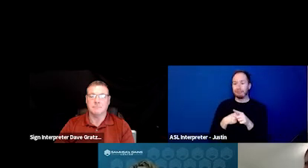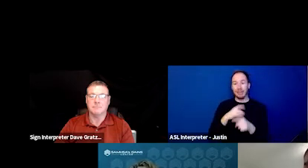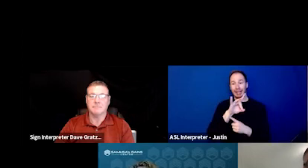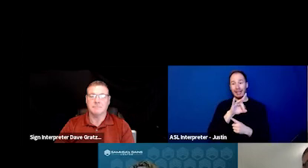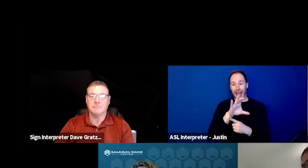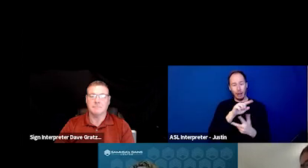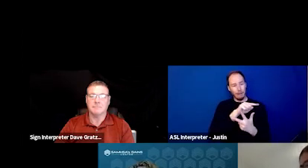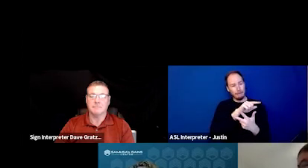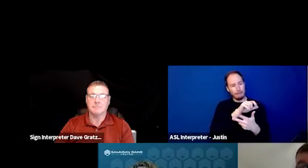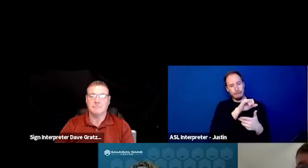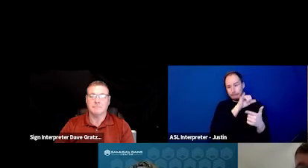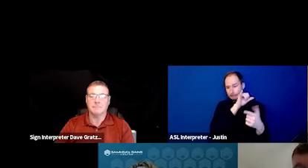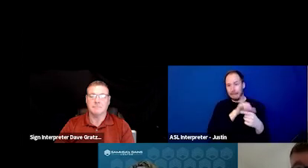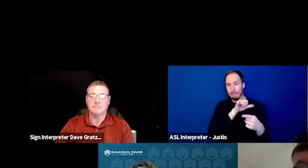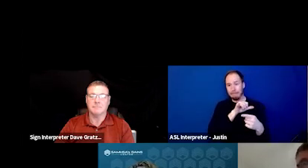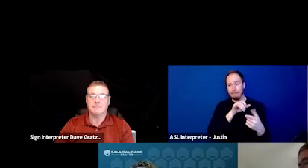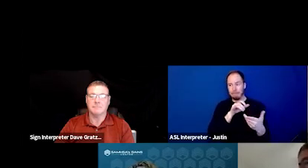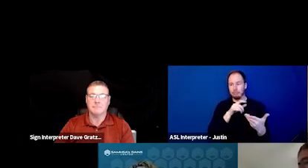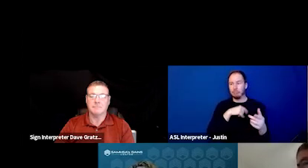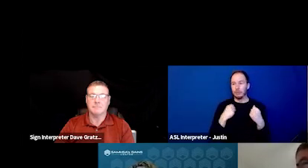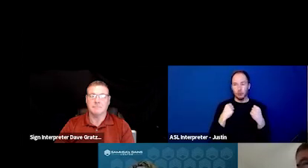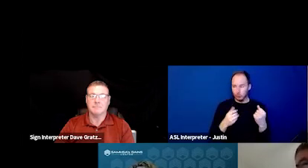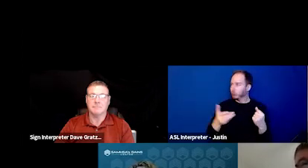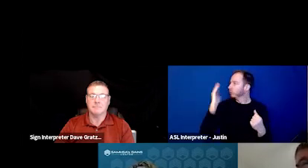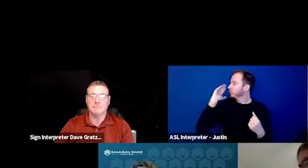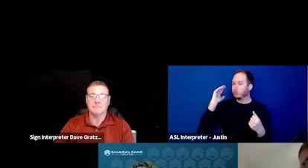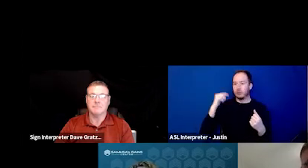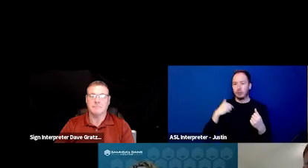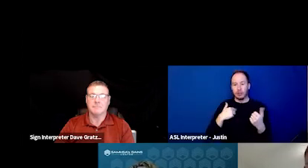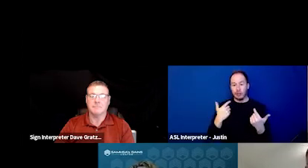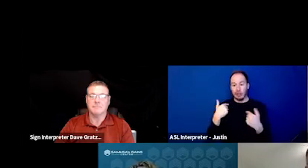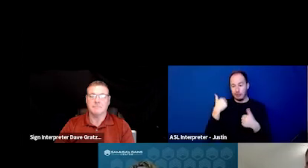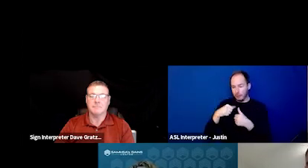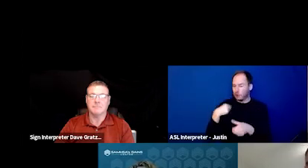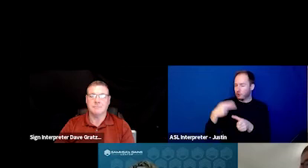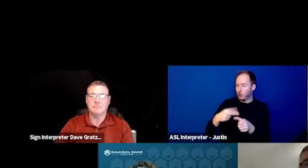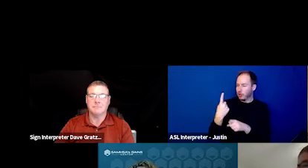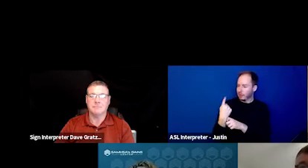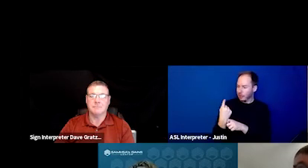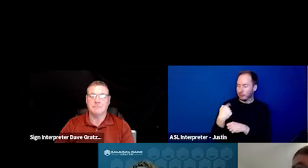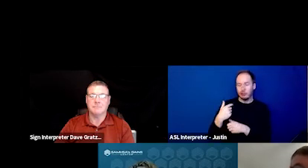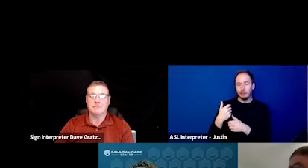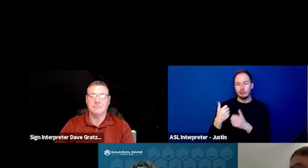And I, prior to joining BHL about a year ago, I served as Executive Director of a large safety net